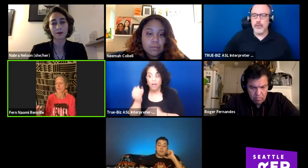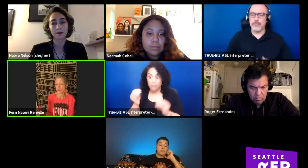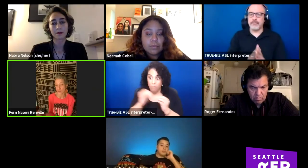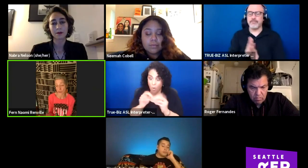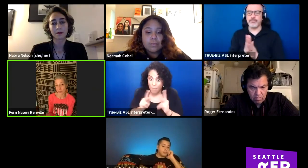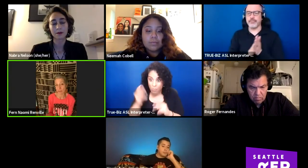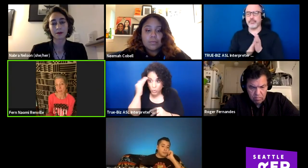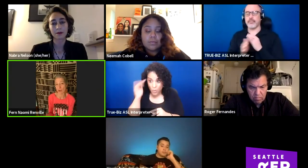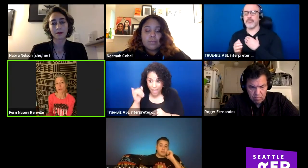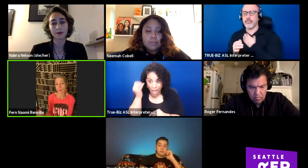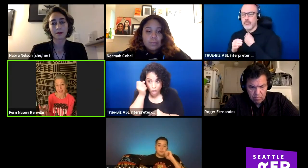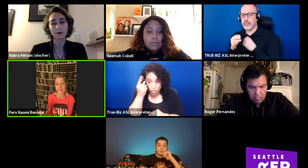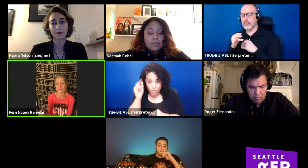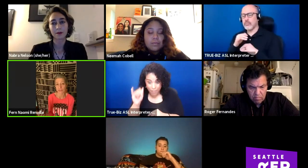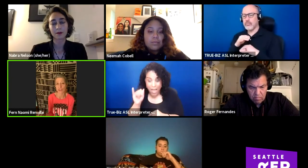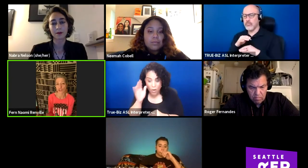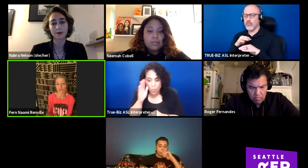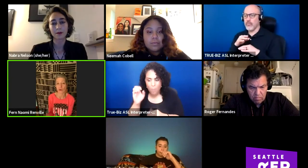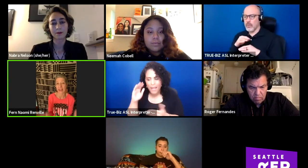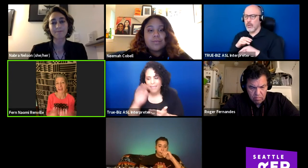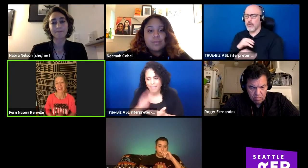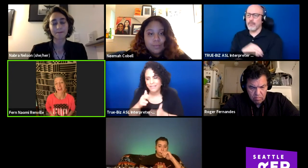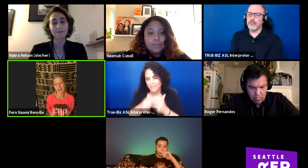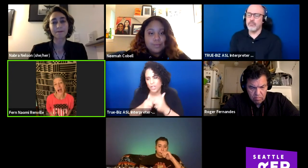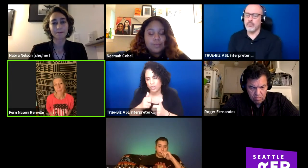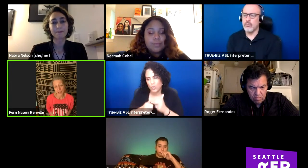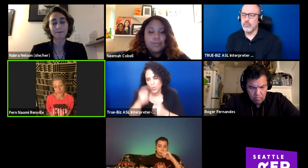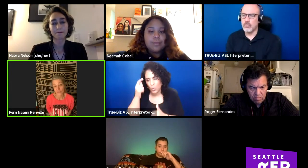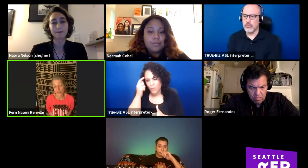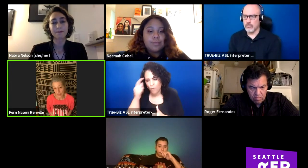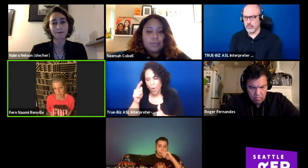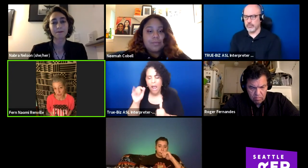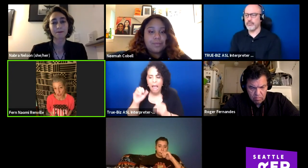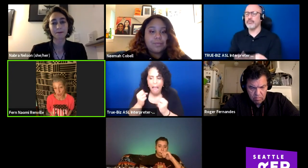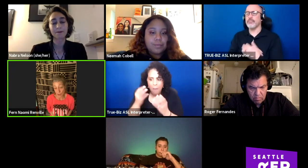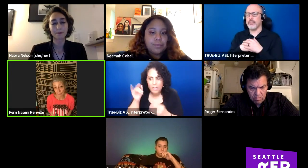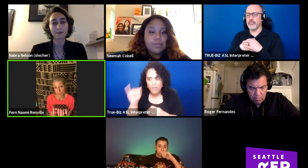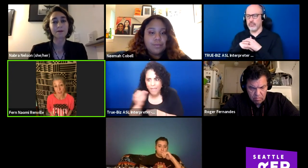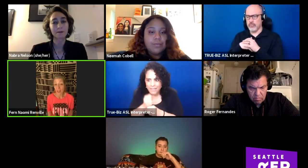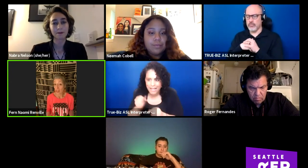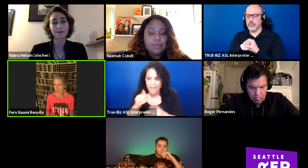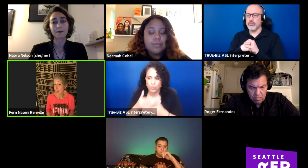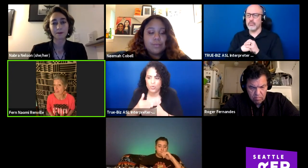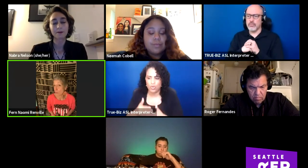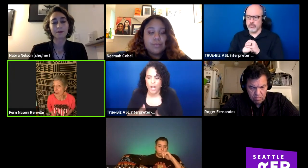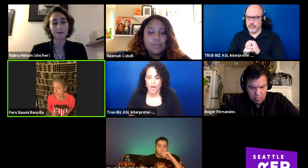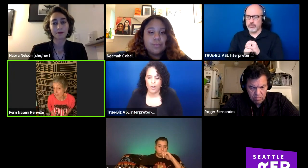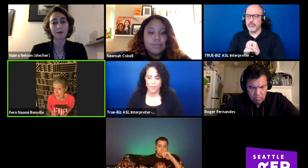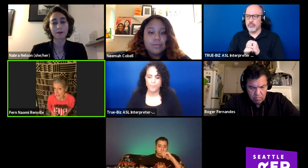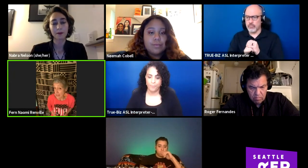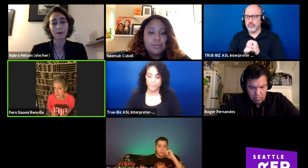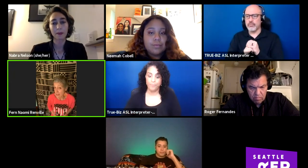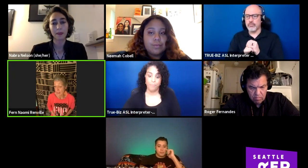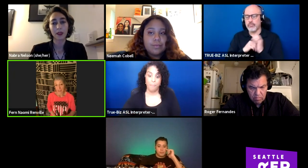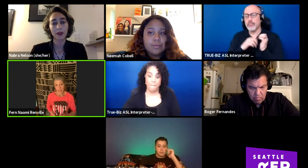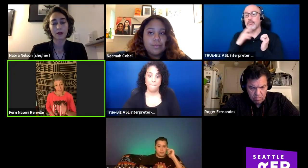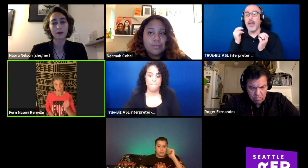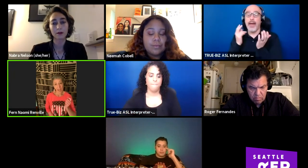and understood it, there would be less of an issue for like how much of this is safe to share. And then quite frankly,